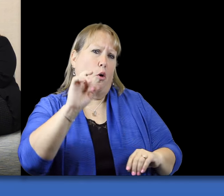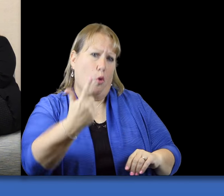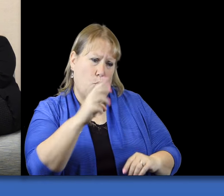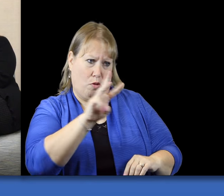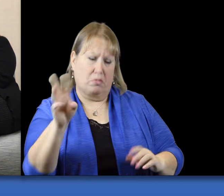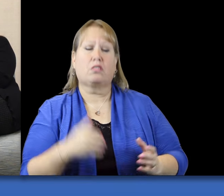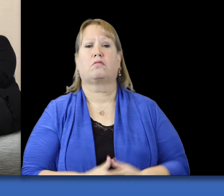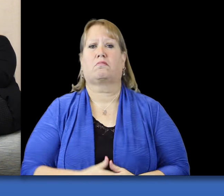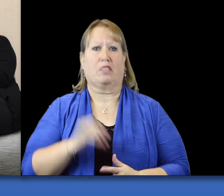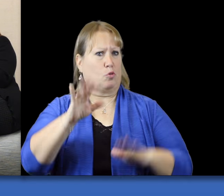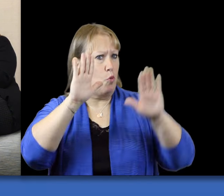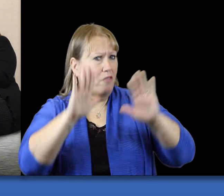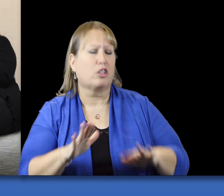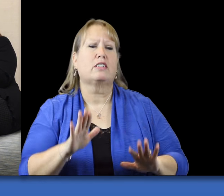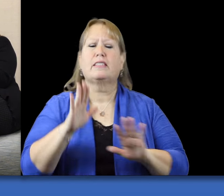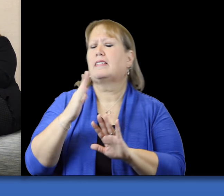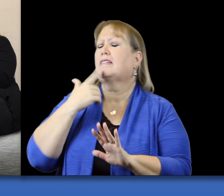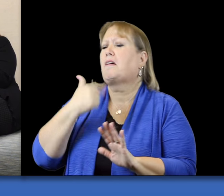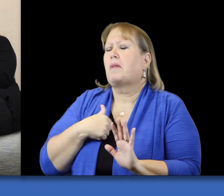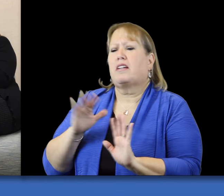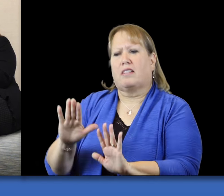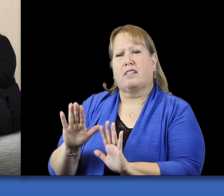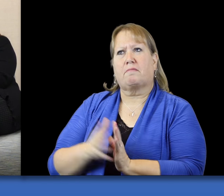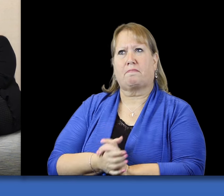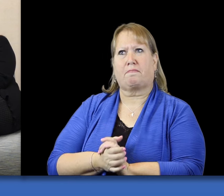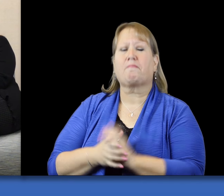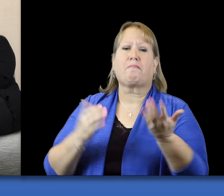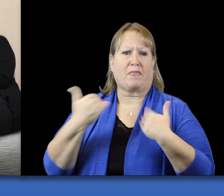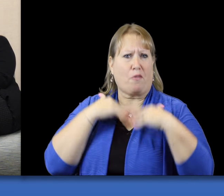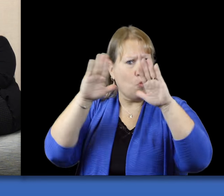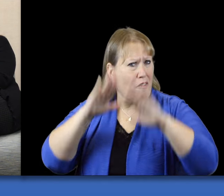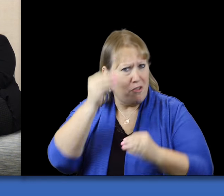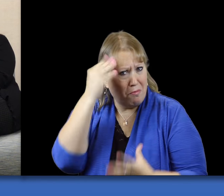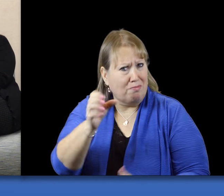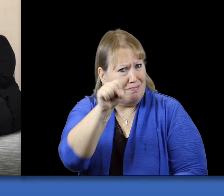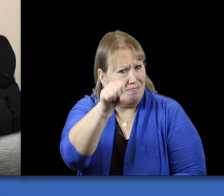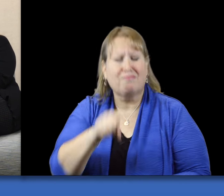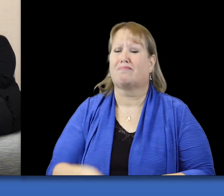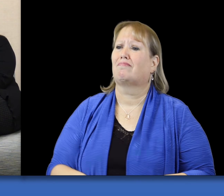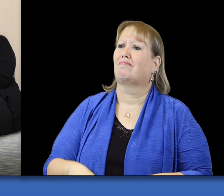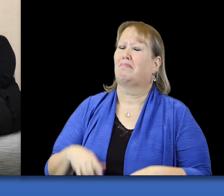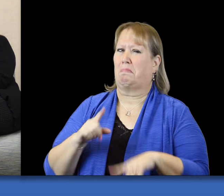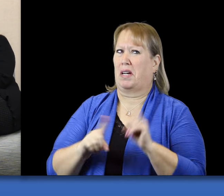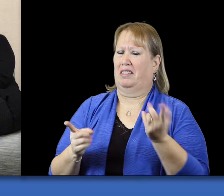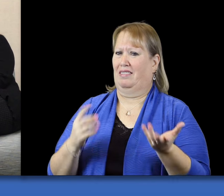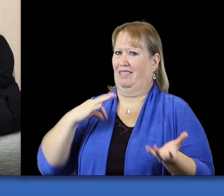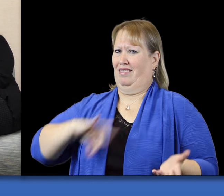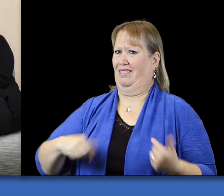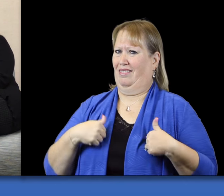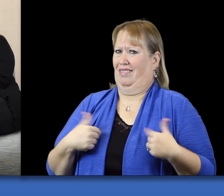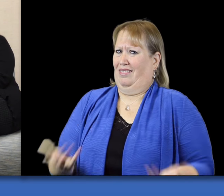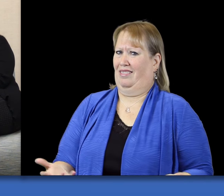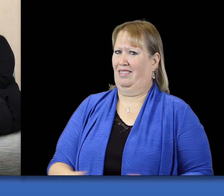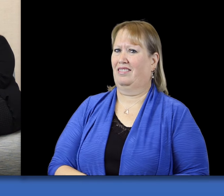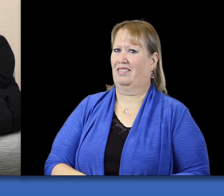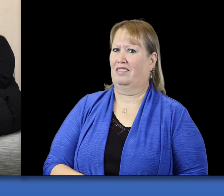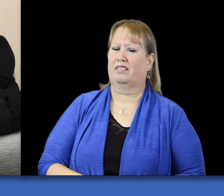That would be great! Now tell me, aside from all this great information and great resources What's in it for me though?